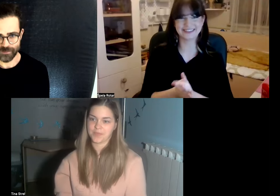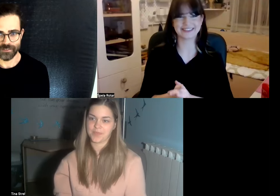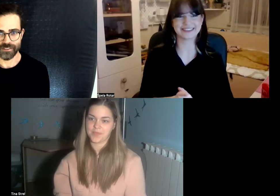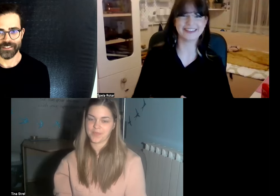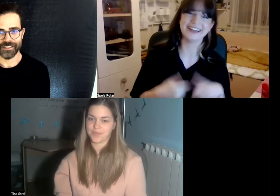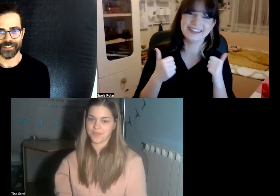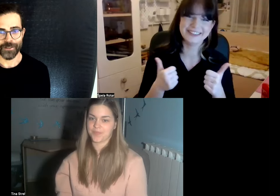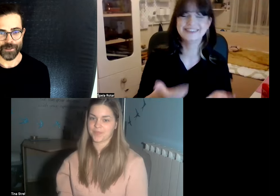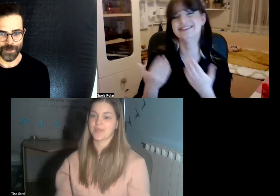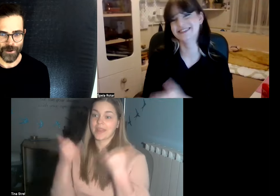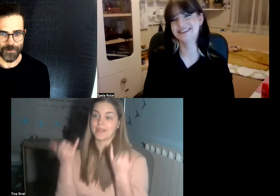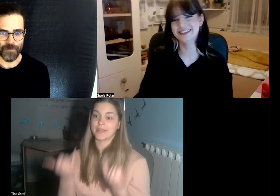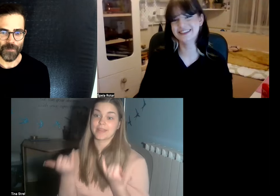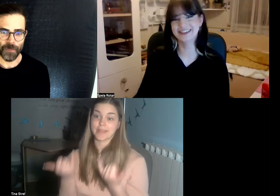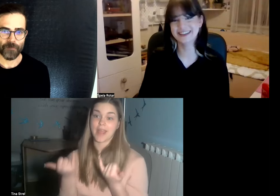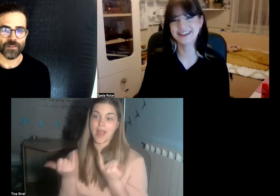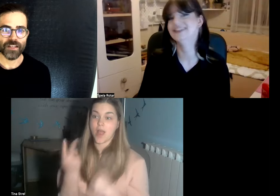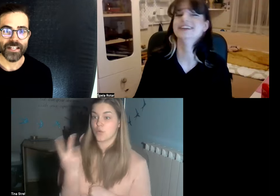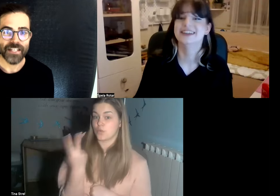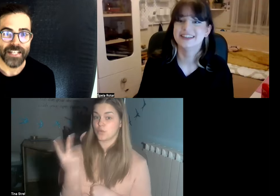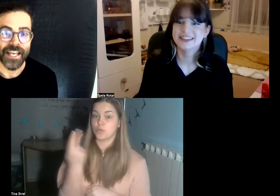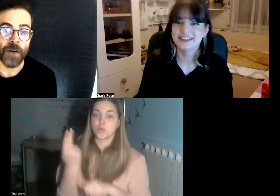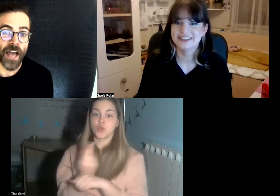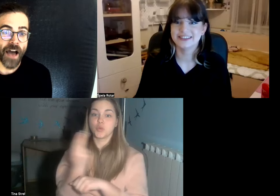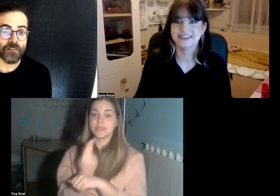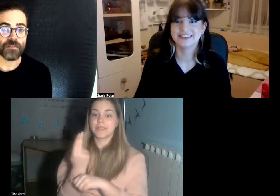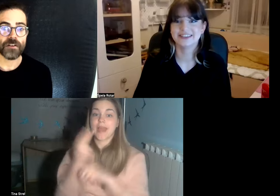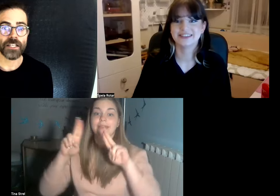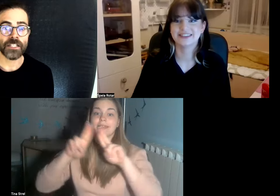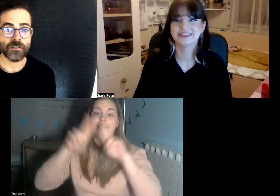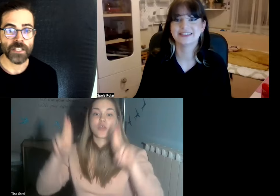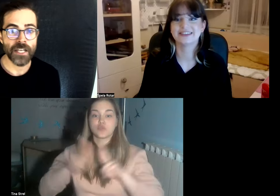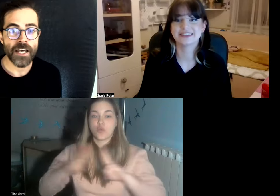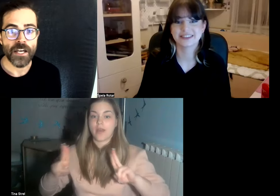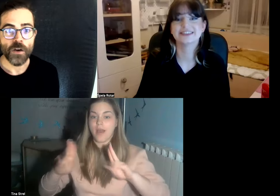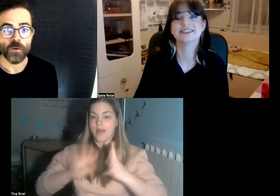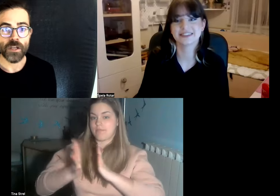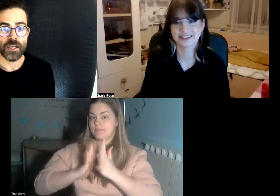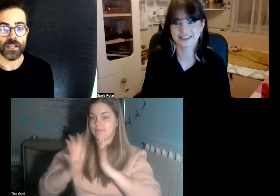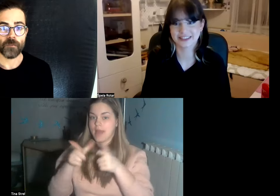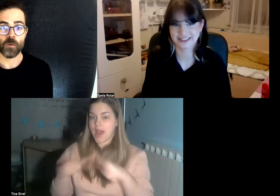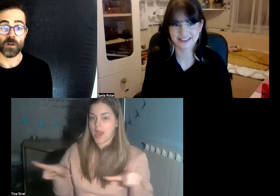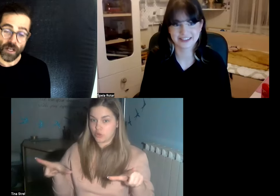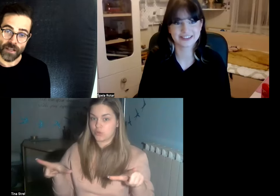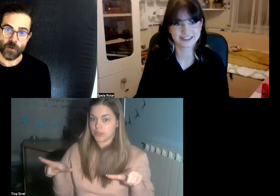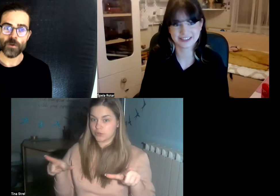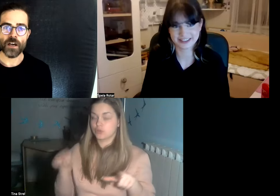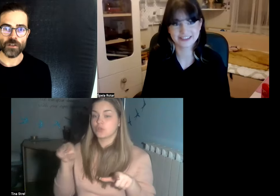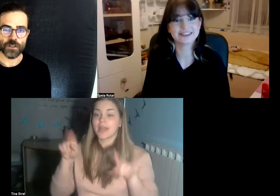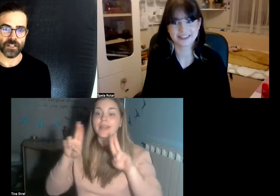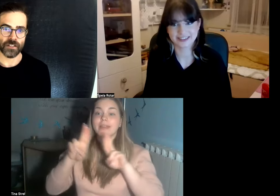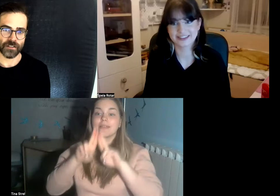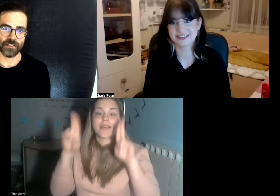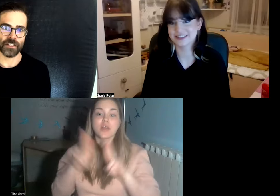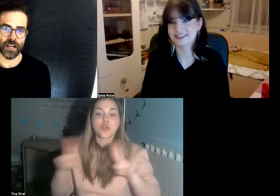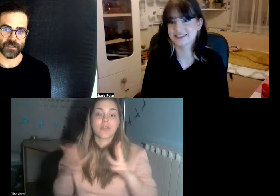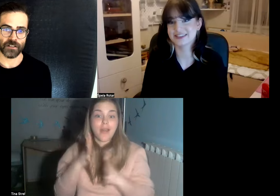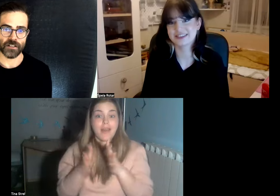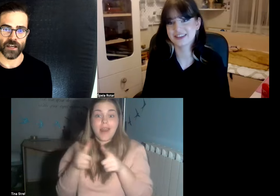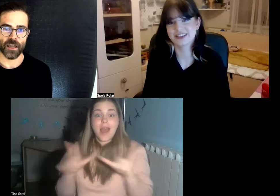so at you know yeah we have in Slovenia we what right now we are using international sign language